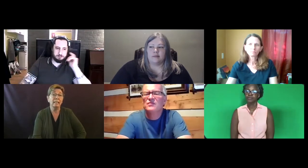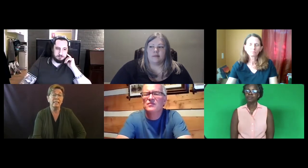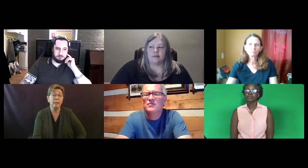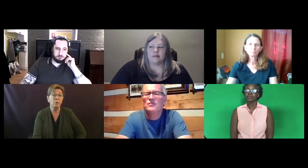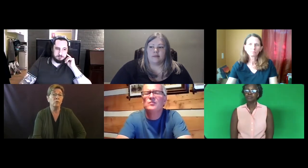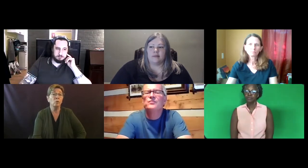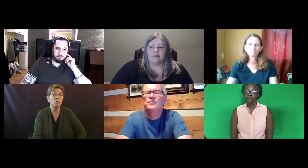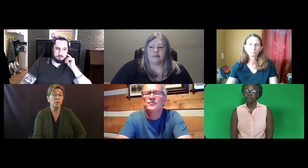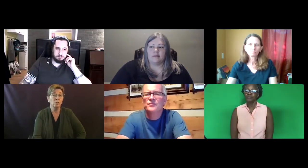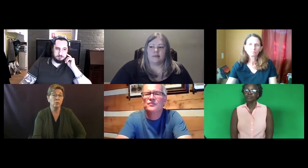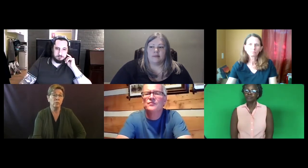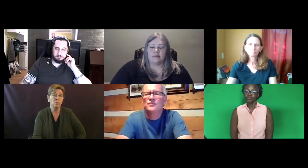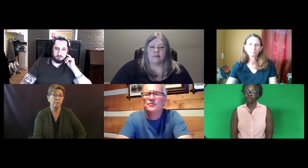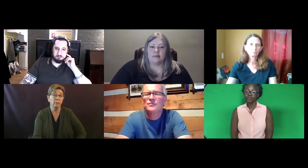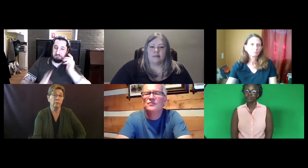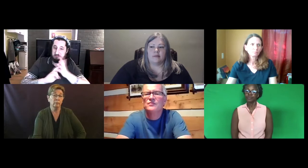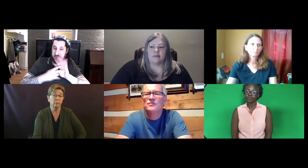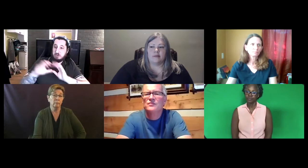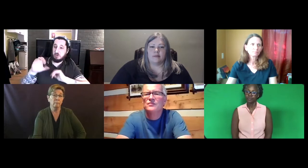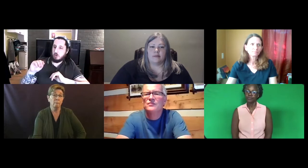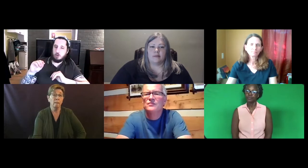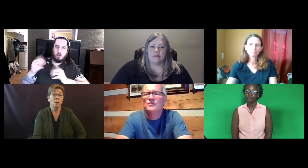same with no changes whatsoever.